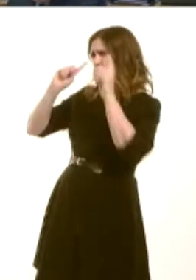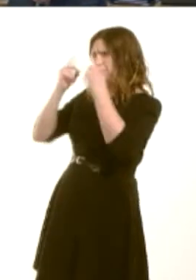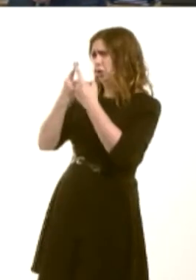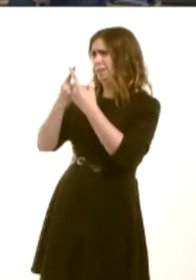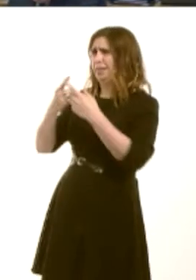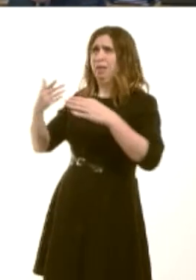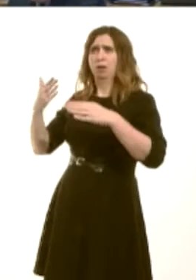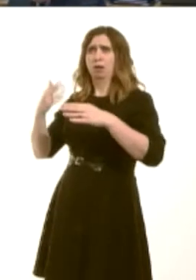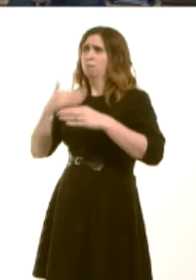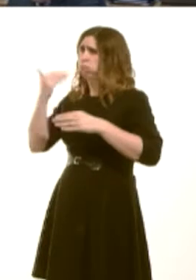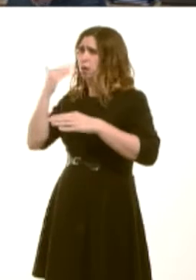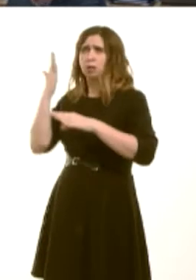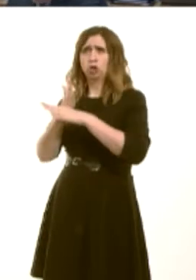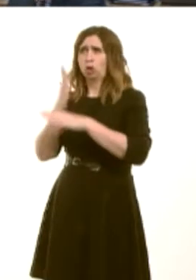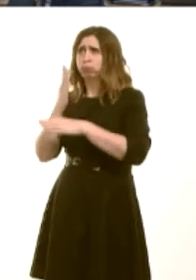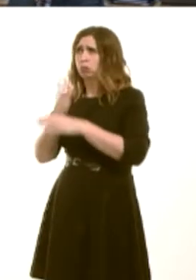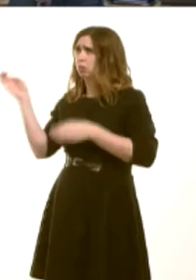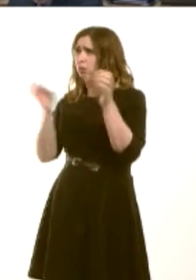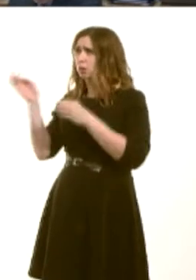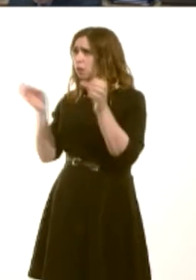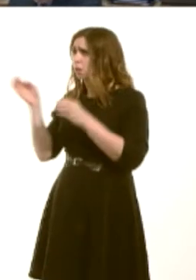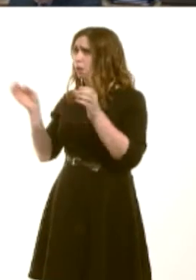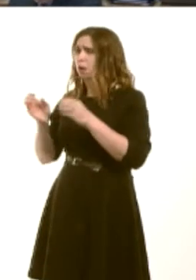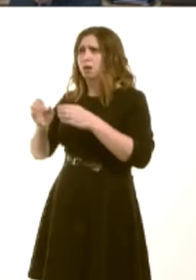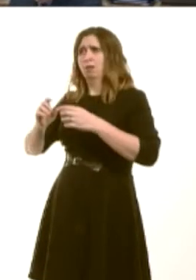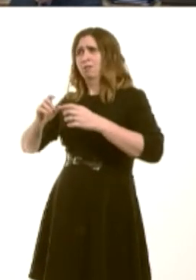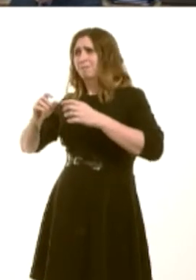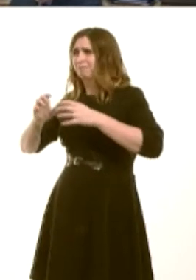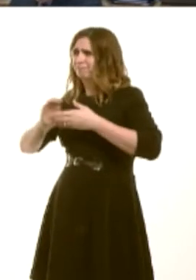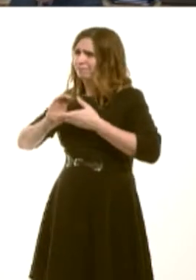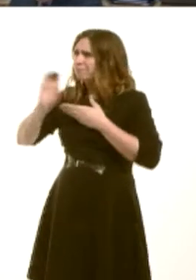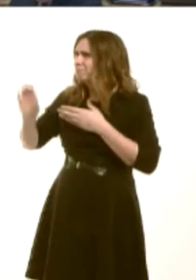that generate highly skilled graduates, they attract investment, stimulate the growth of